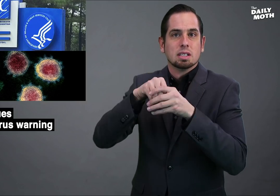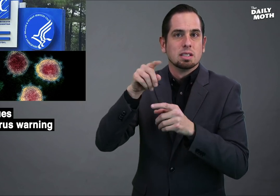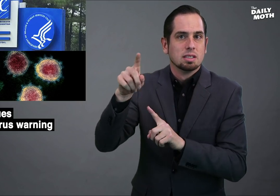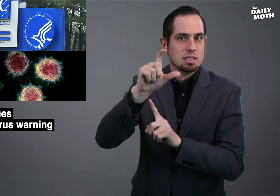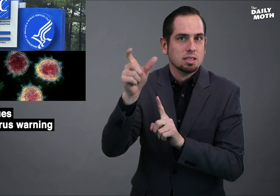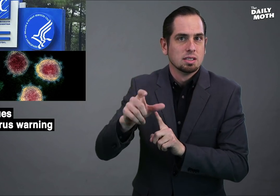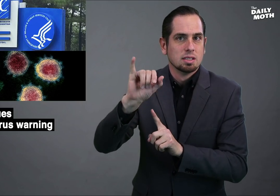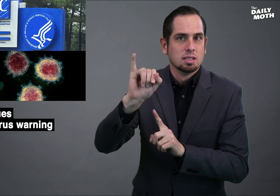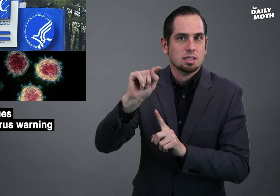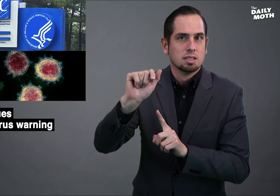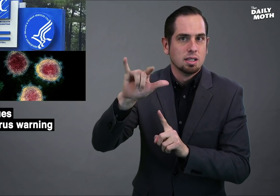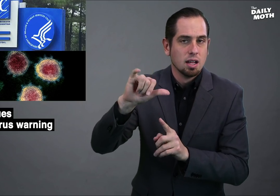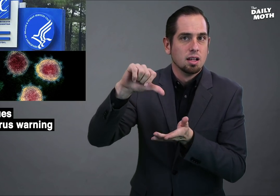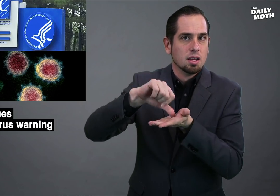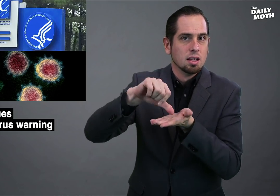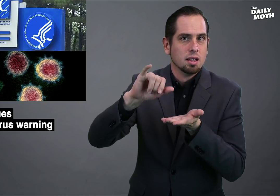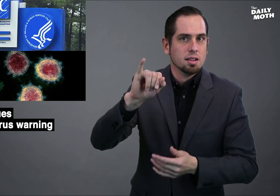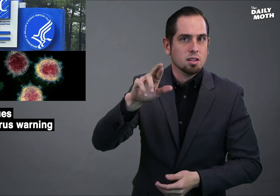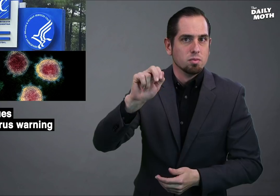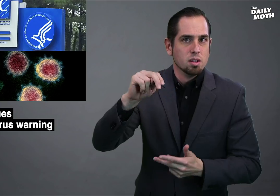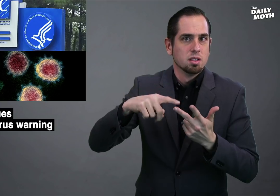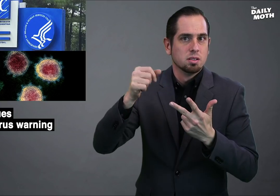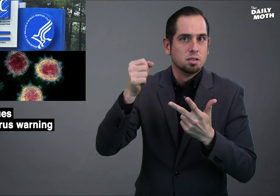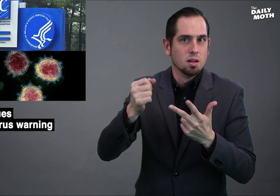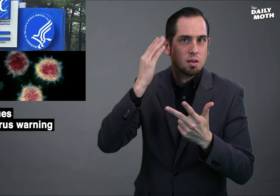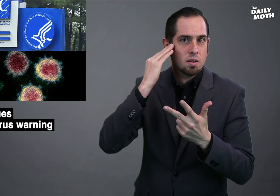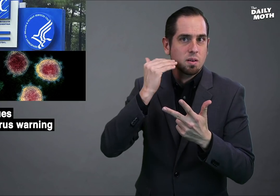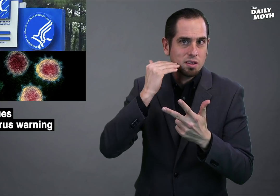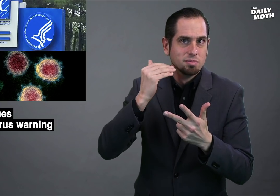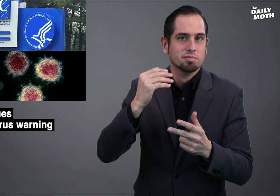in Italy, Iran and South Korea,